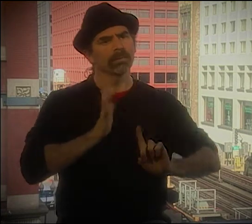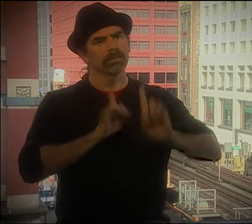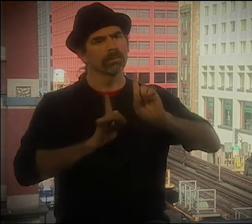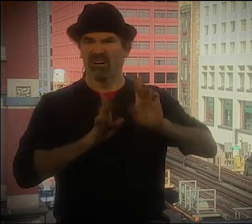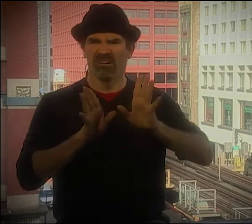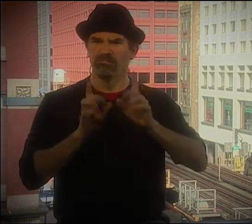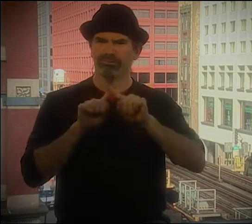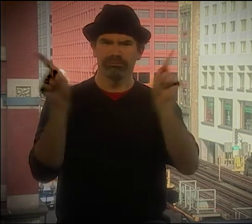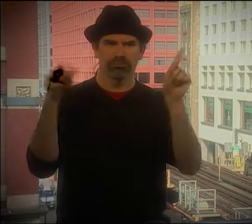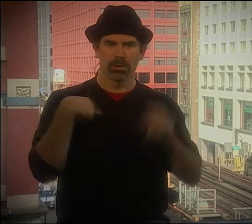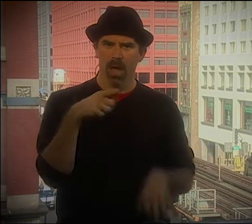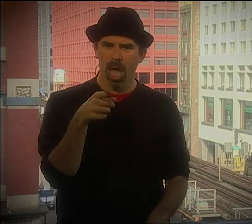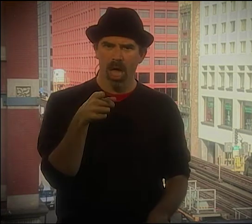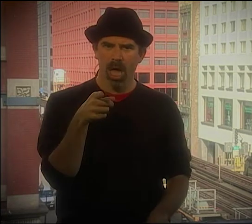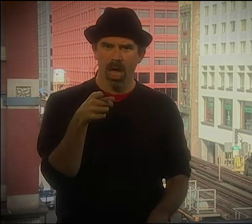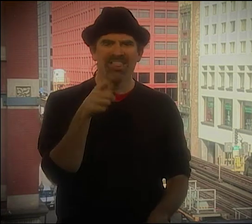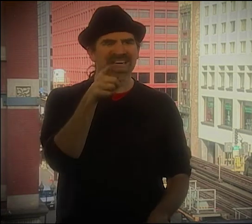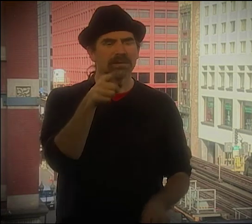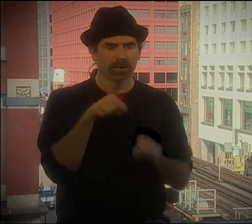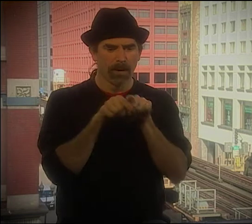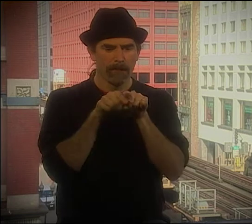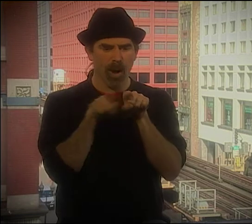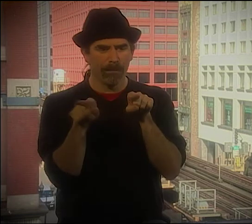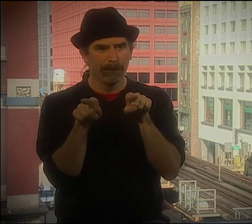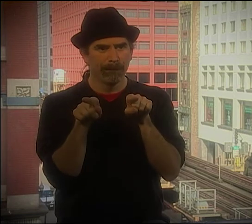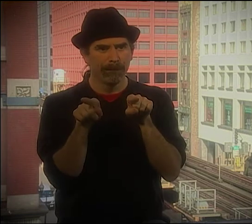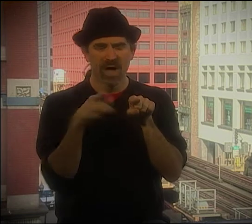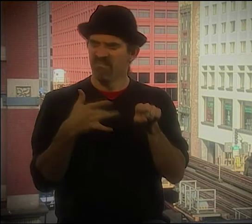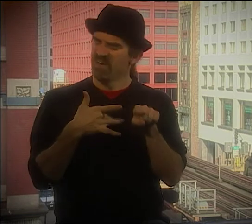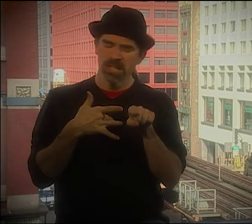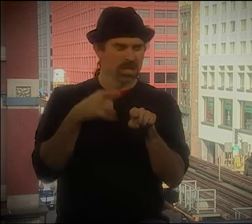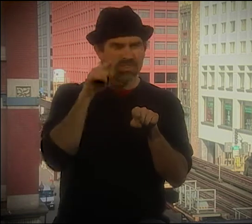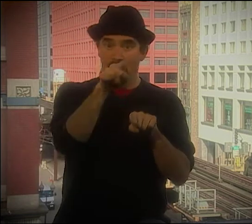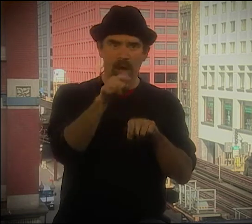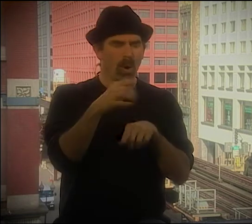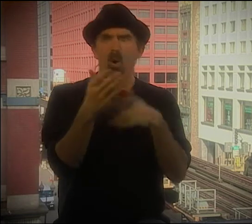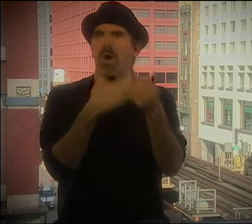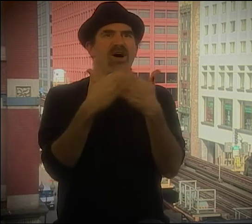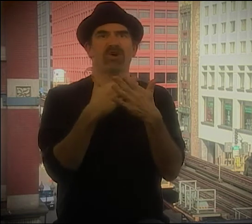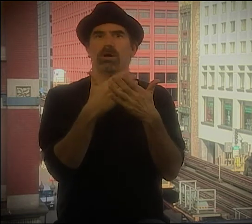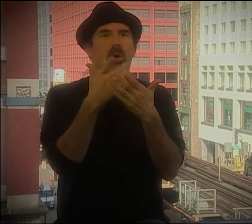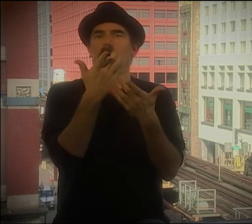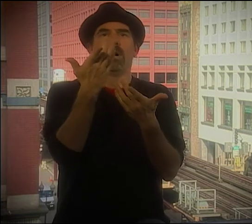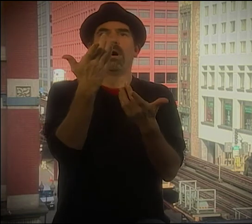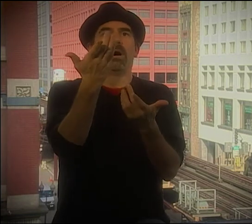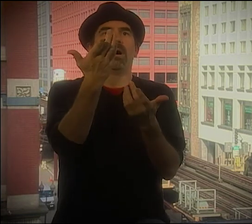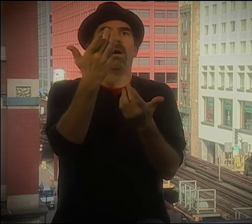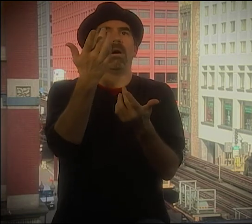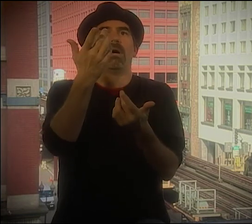YOU KNOW BEFORE THAT, IT WAS MUCH MORE JUST SIGNING. WHAT A VERY DIFFERENT APPROACH.